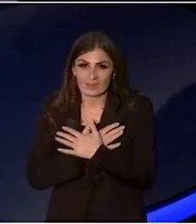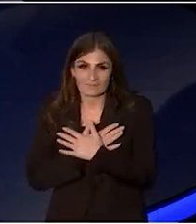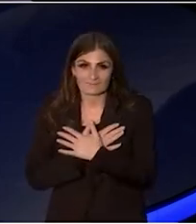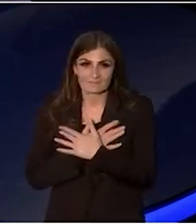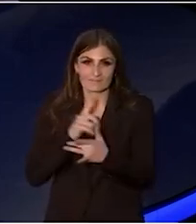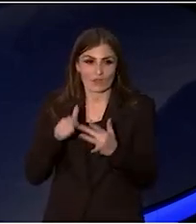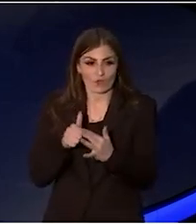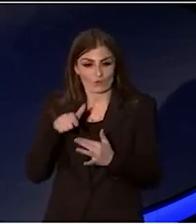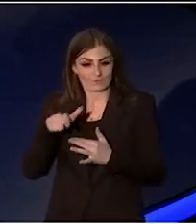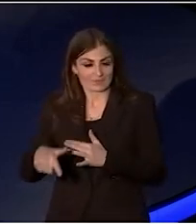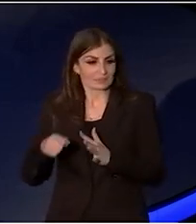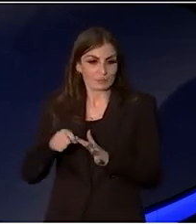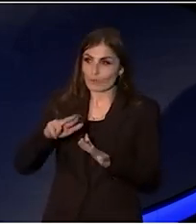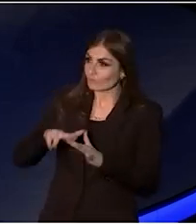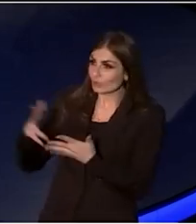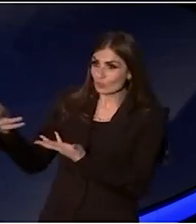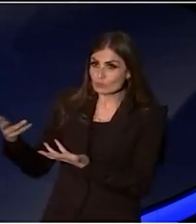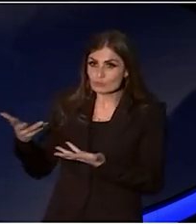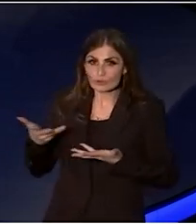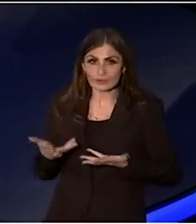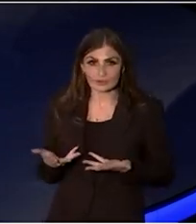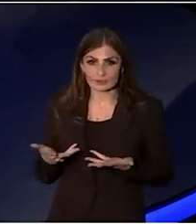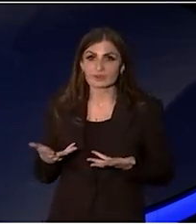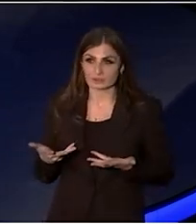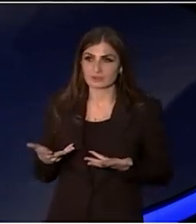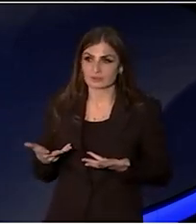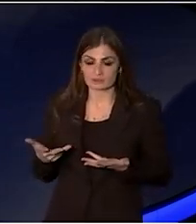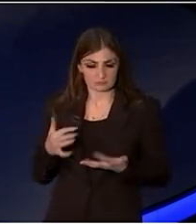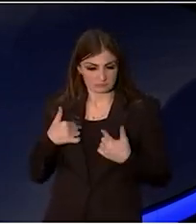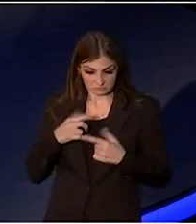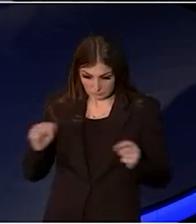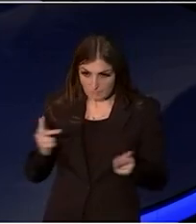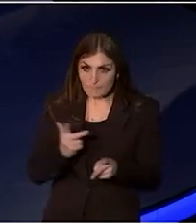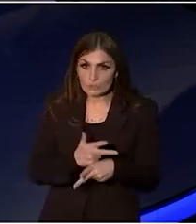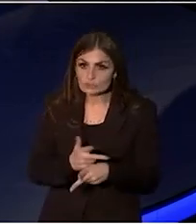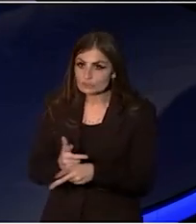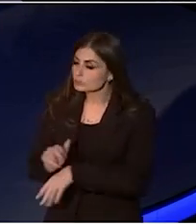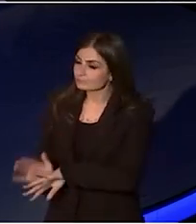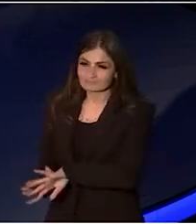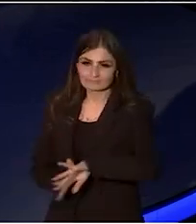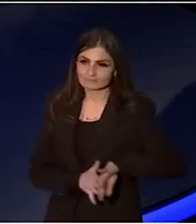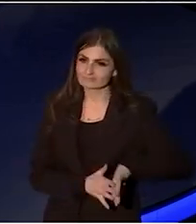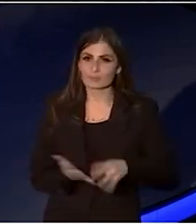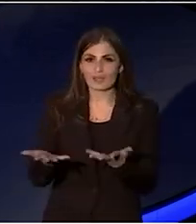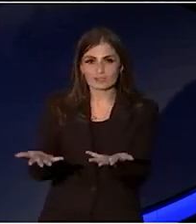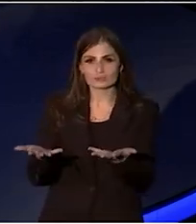portfolio brings is not as a producer. It's as a receiver.